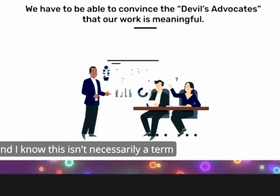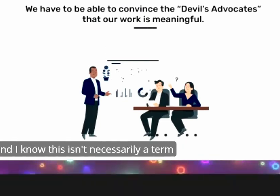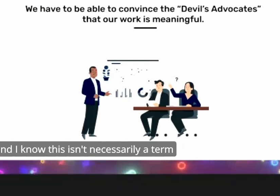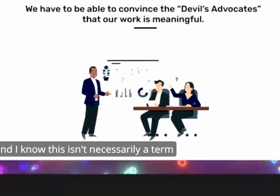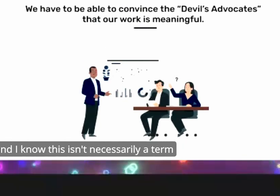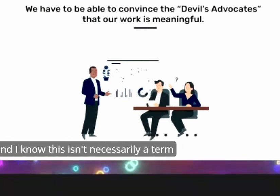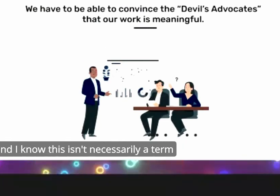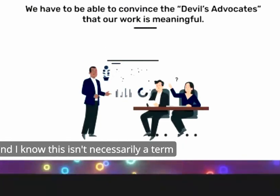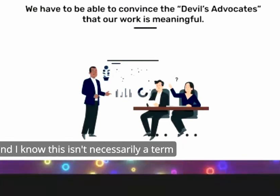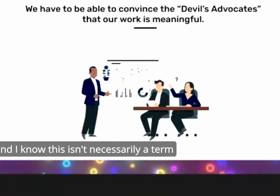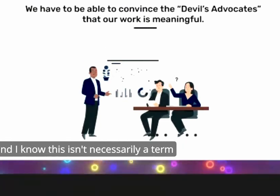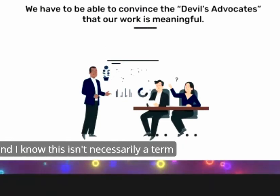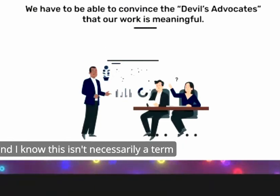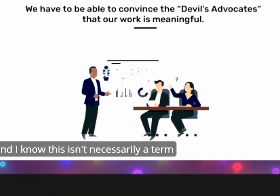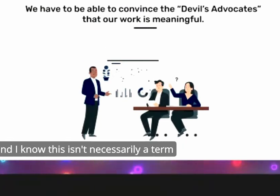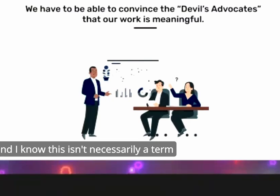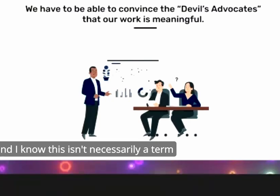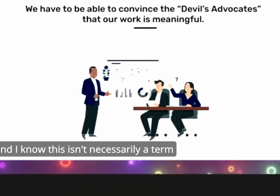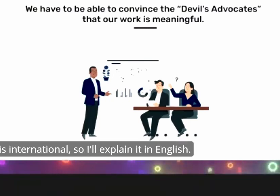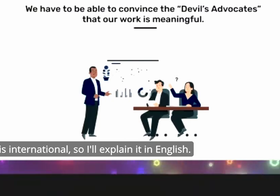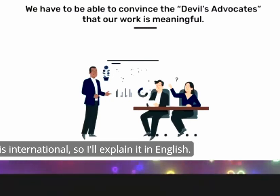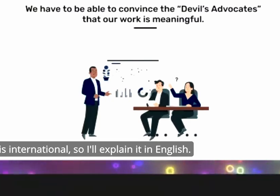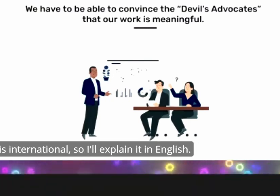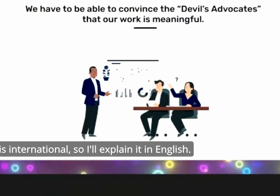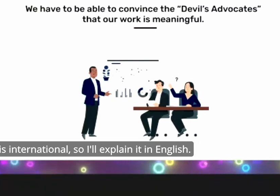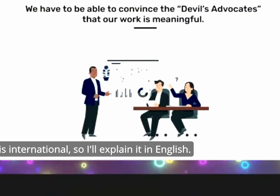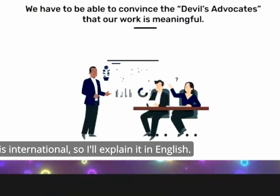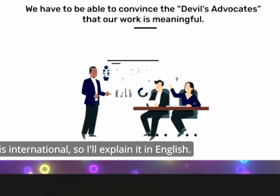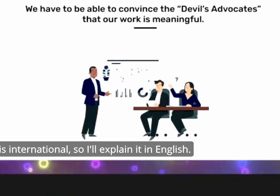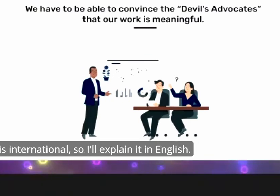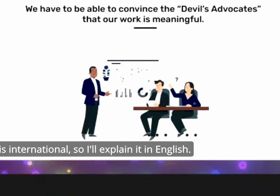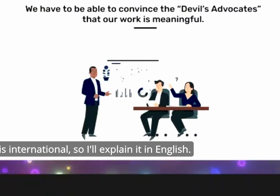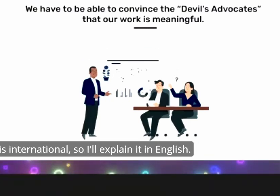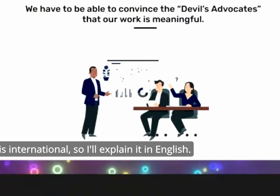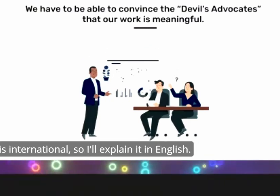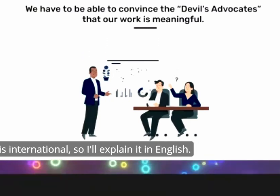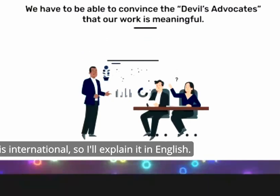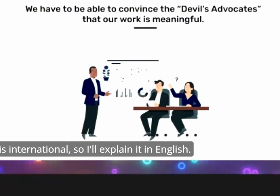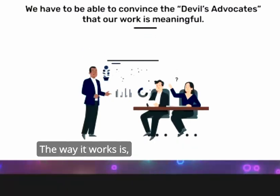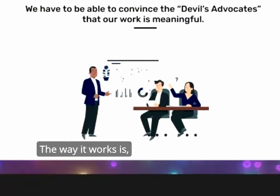and I know this isn't necessarily a term that is international so I'll explain it in English the